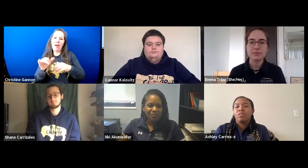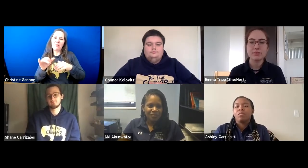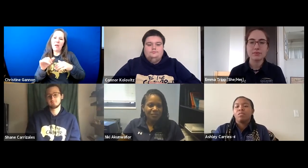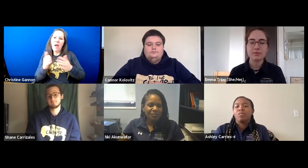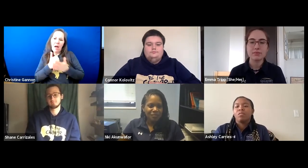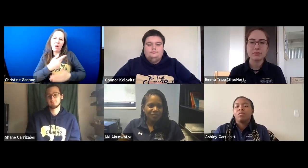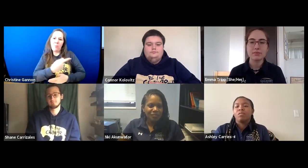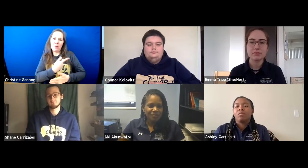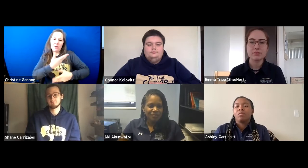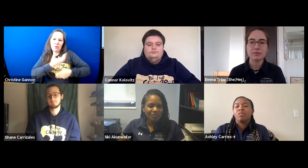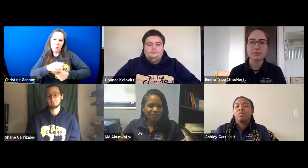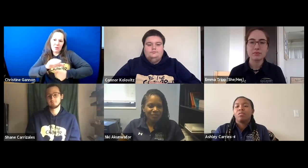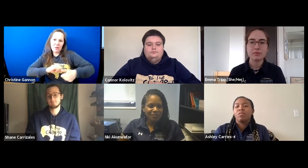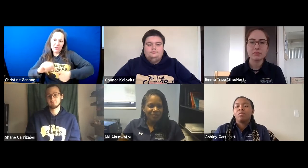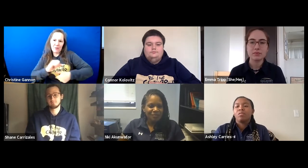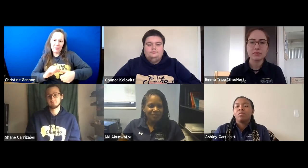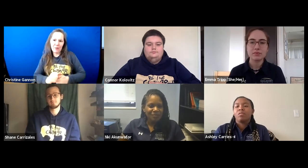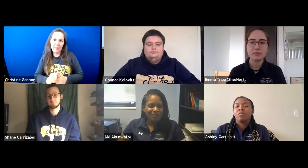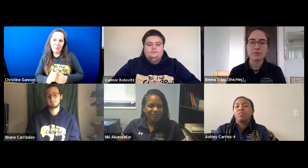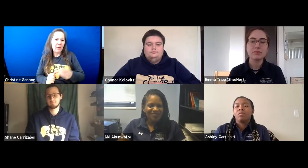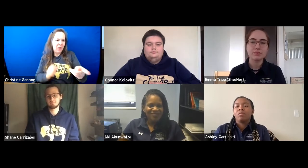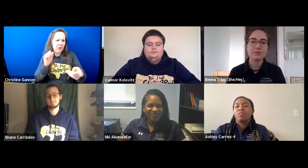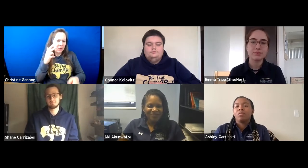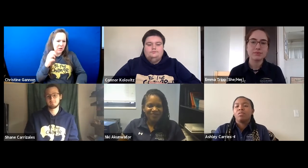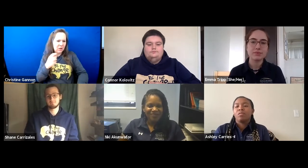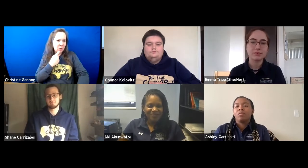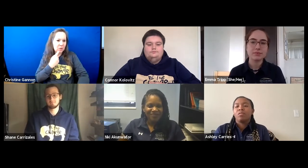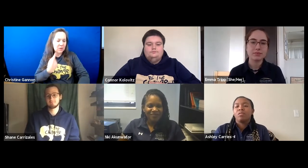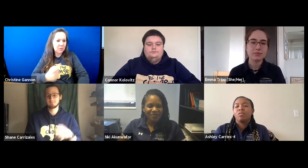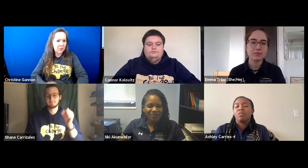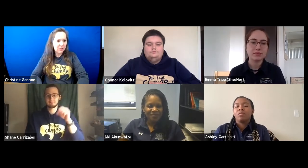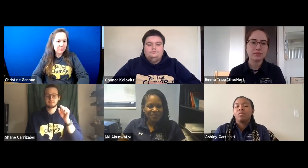Shane, I think you wanted to add some thing.